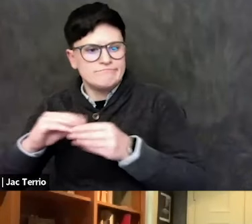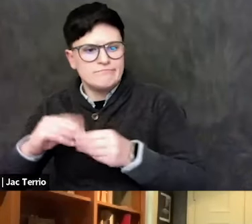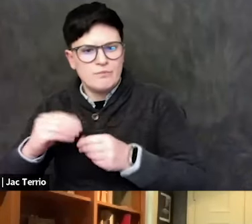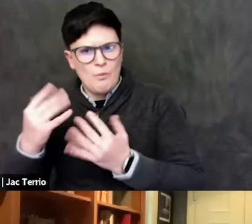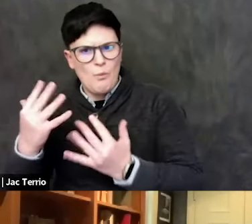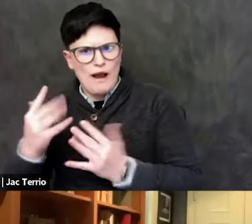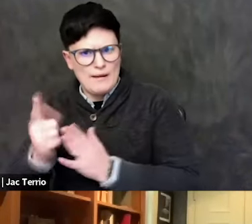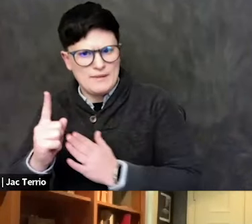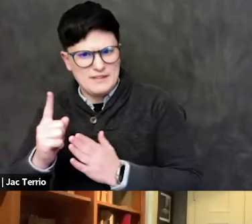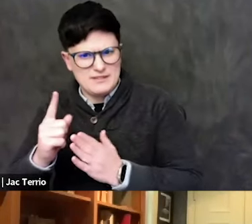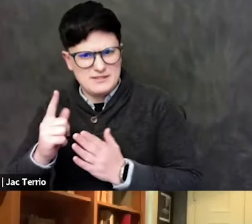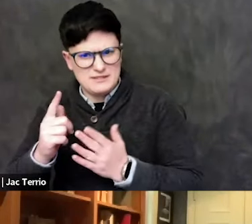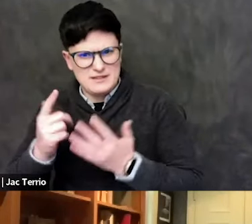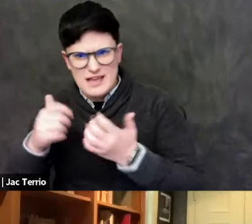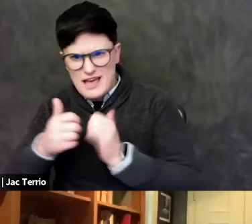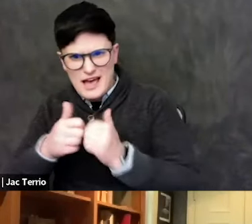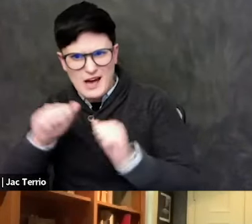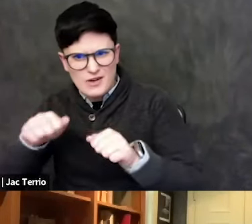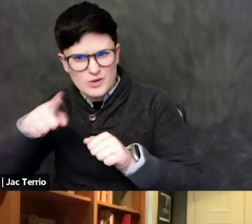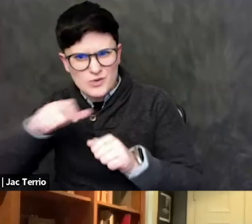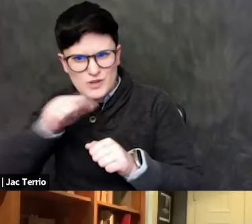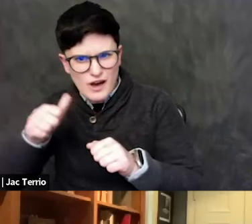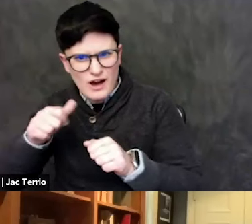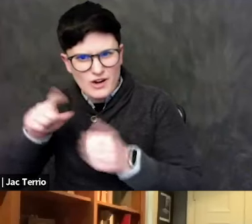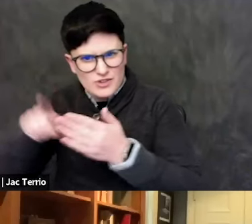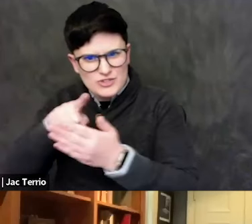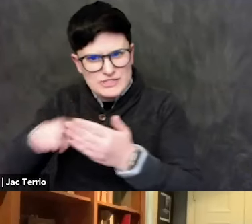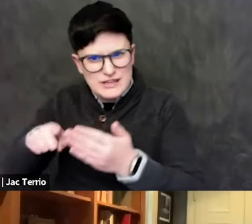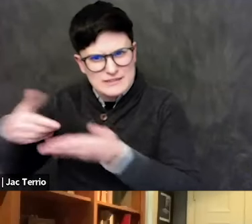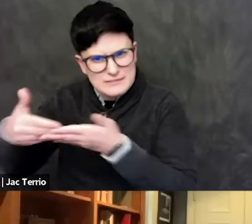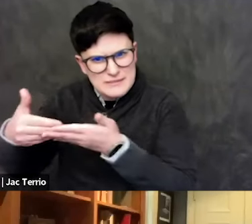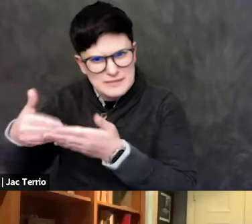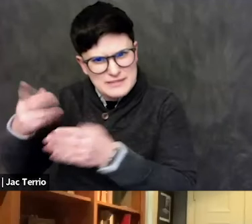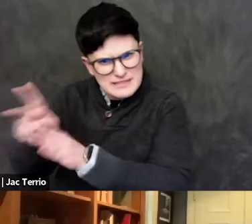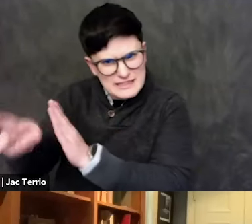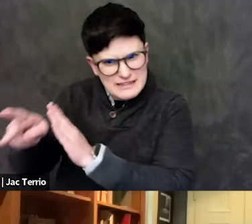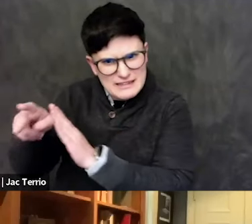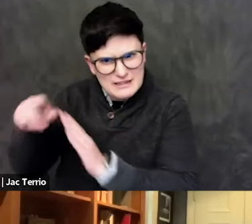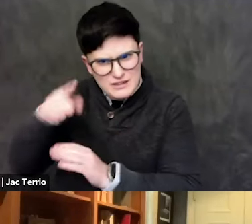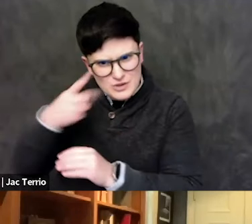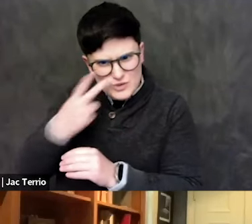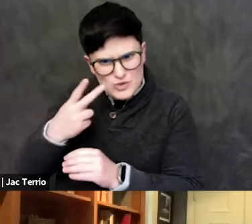How could you not condemn baby killing and some of the... I don't know if you saw the Blinken's testimony